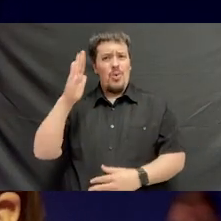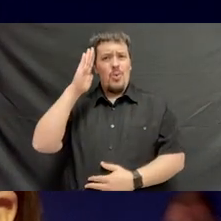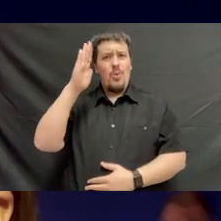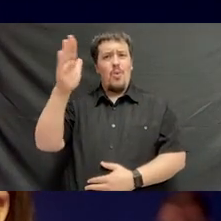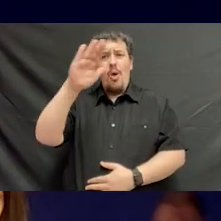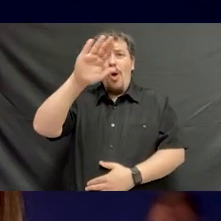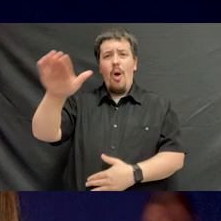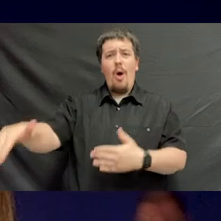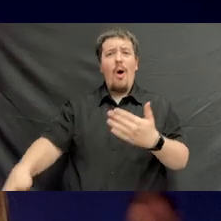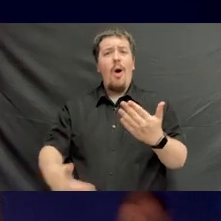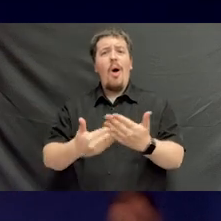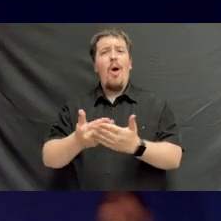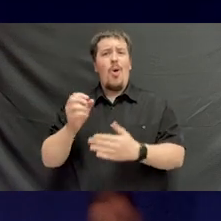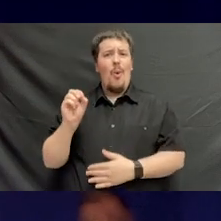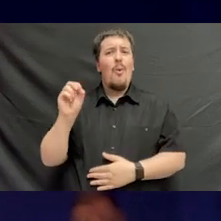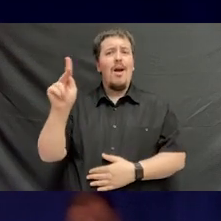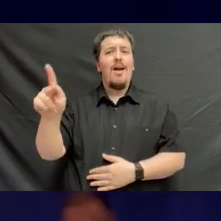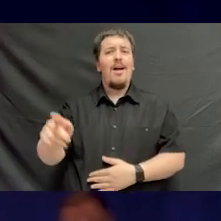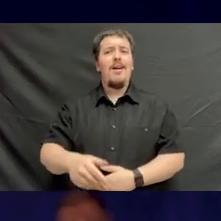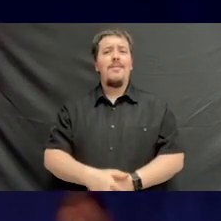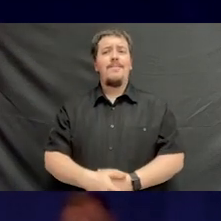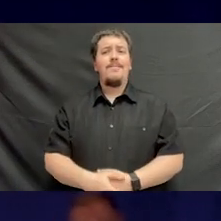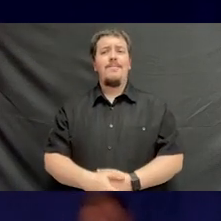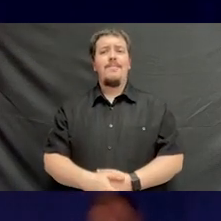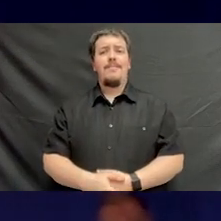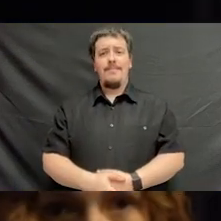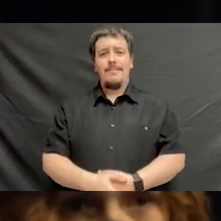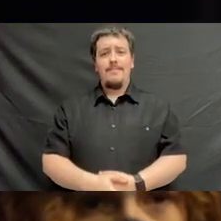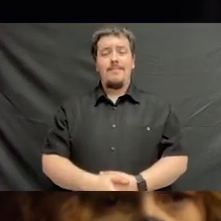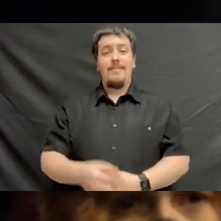It's gonna be okay